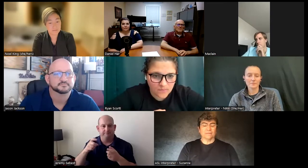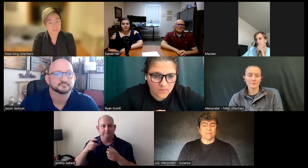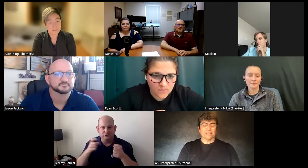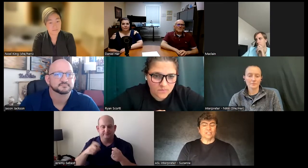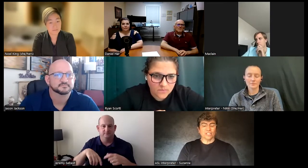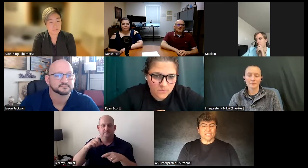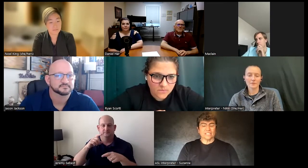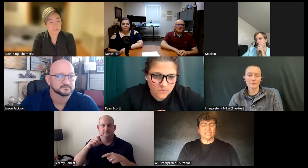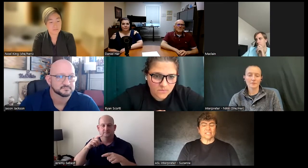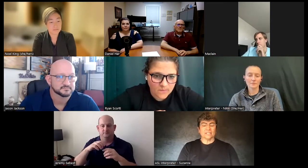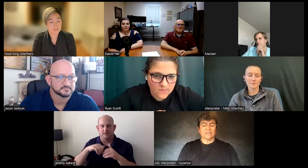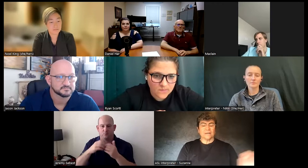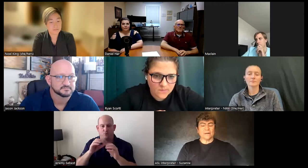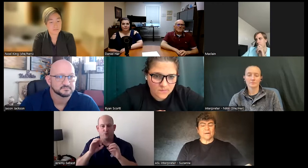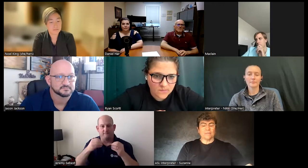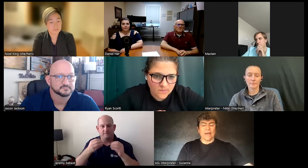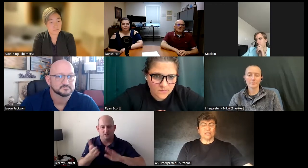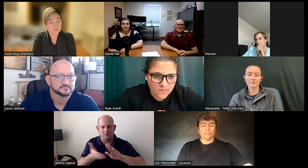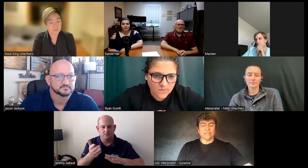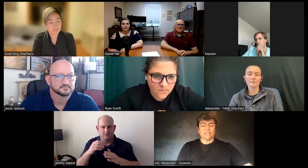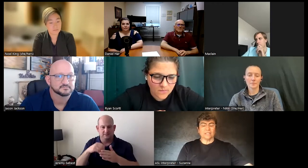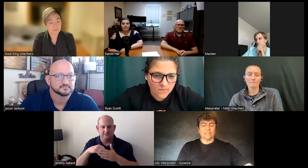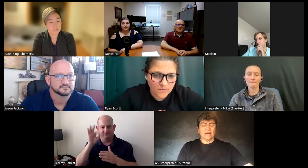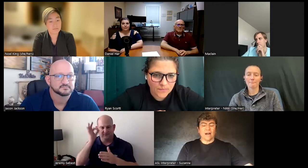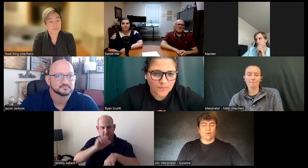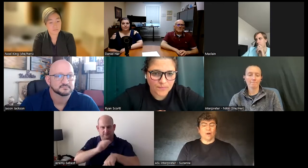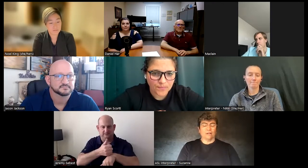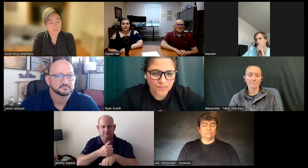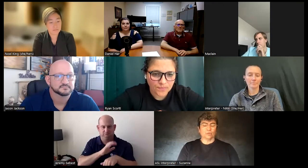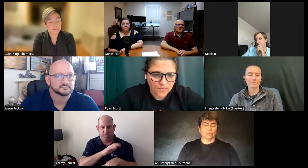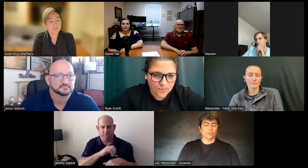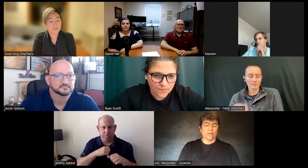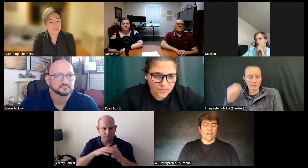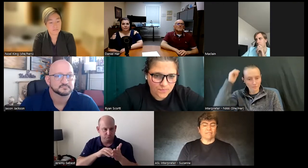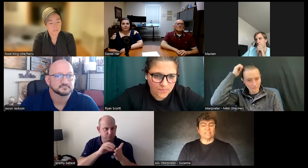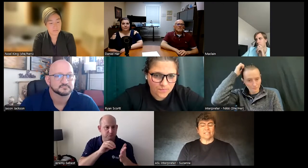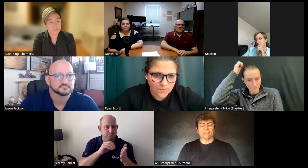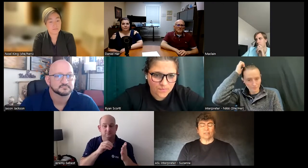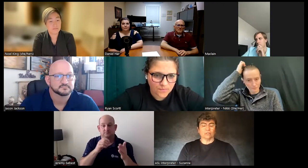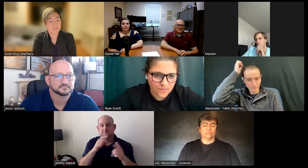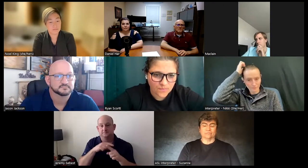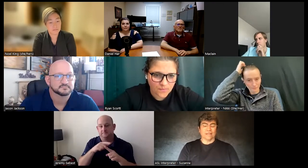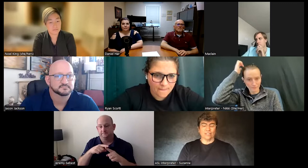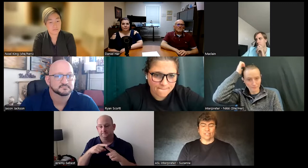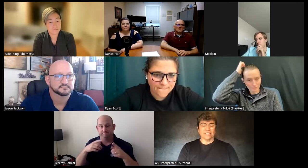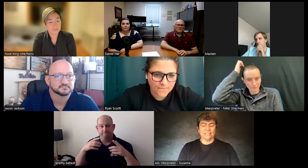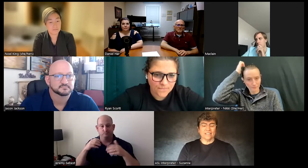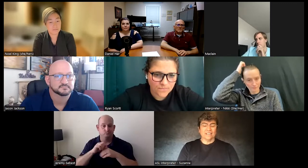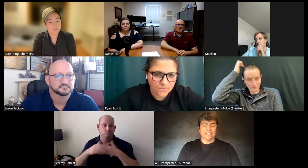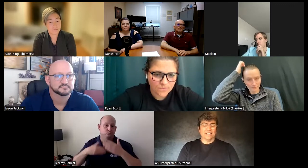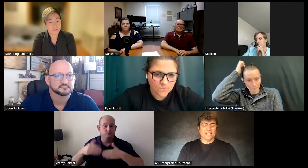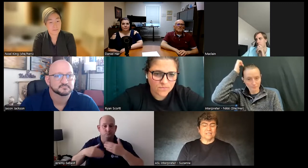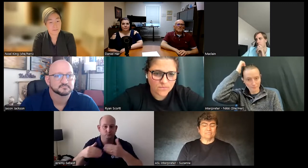Logistics management how to to run an office in a federal agency